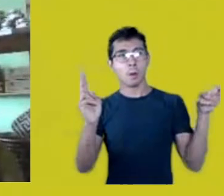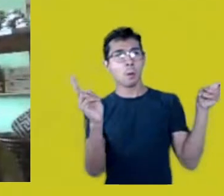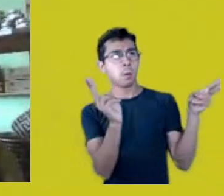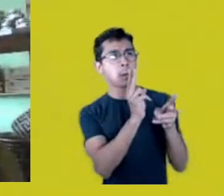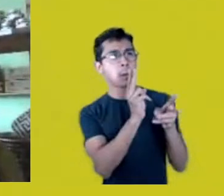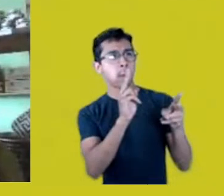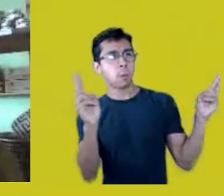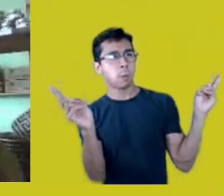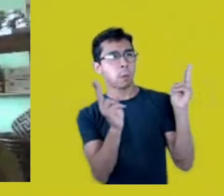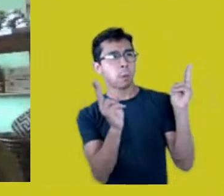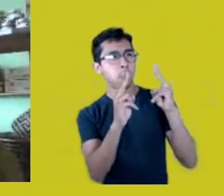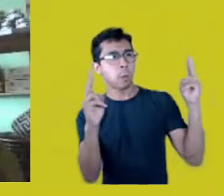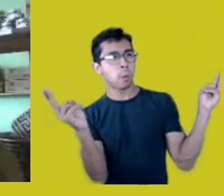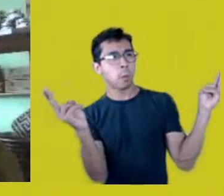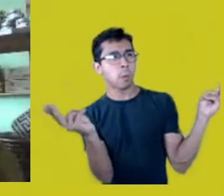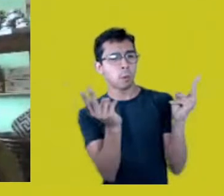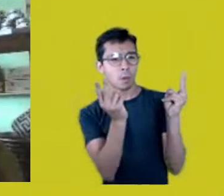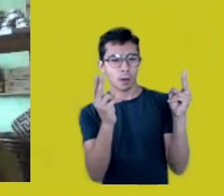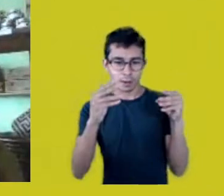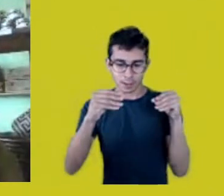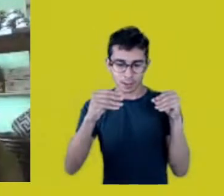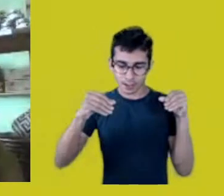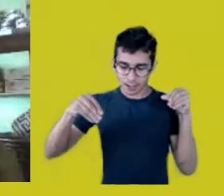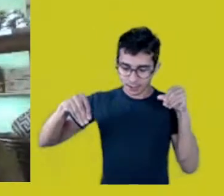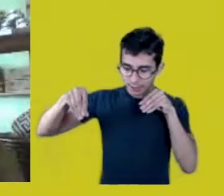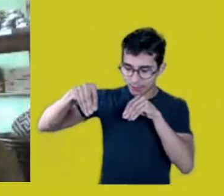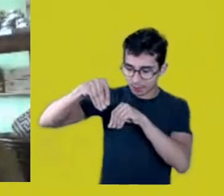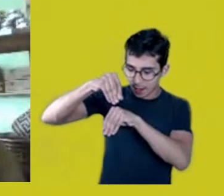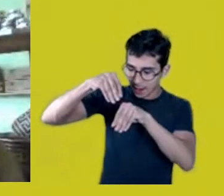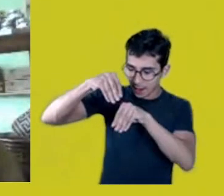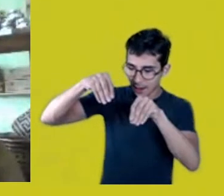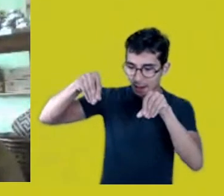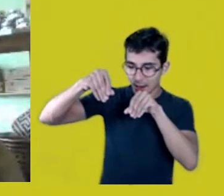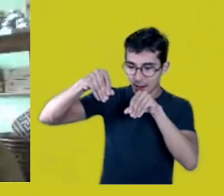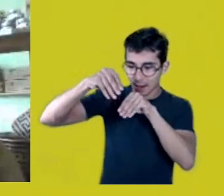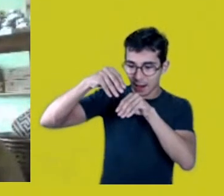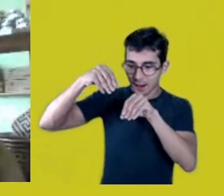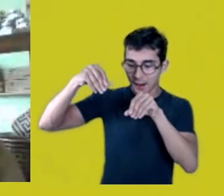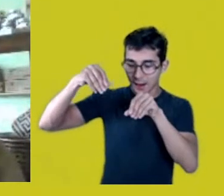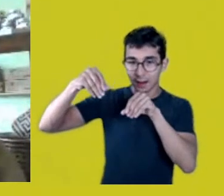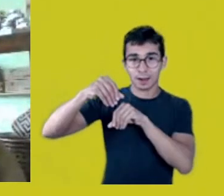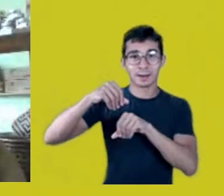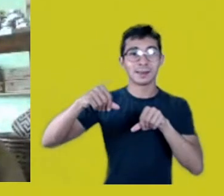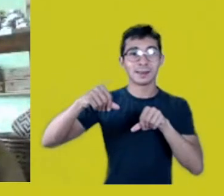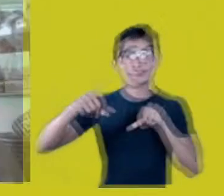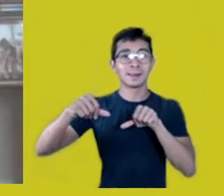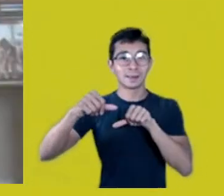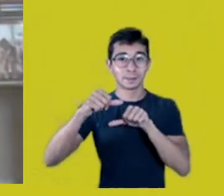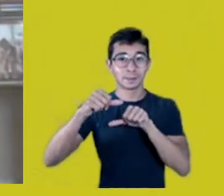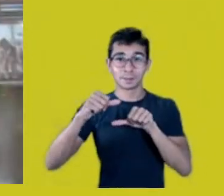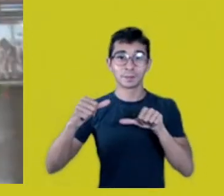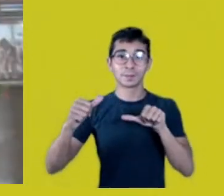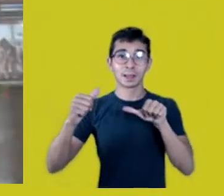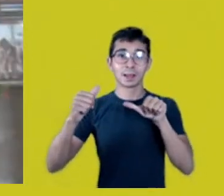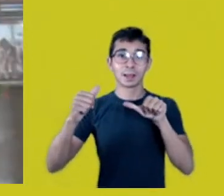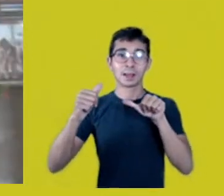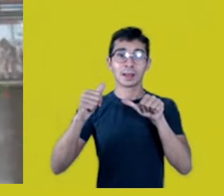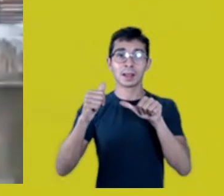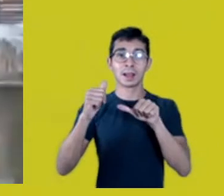I was the earth. After I’ve received the breath of Aktipahé,